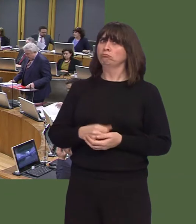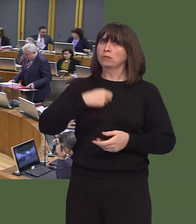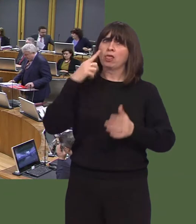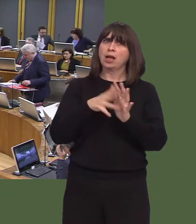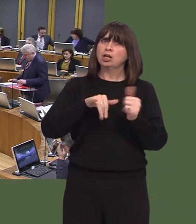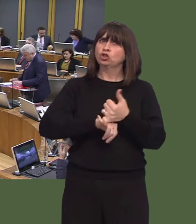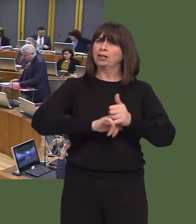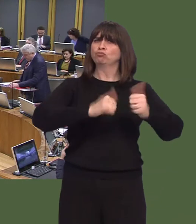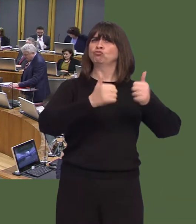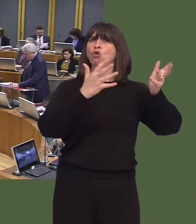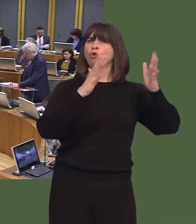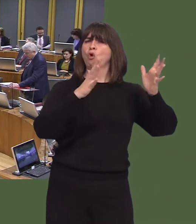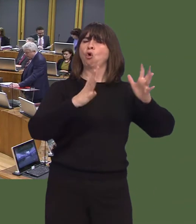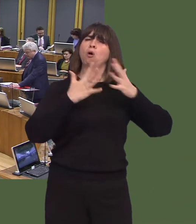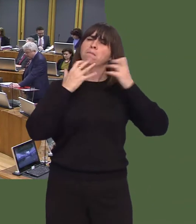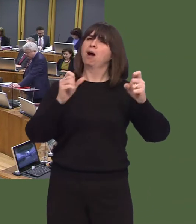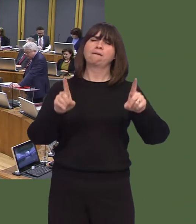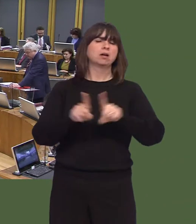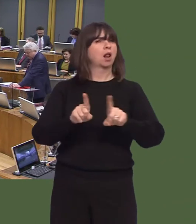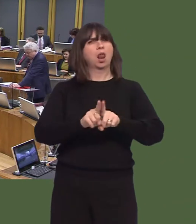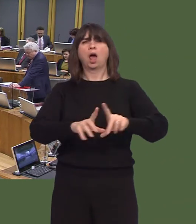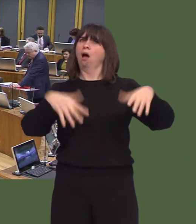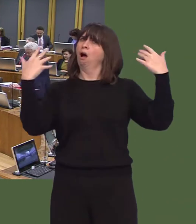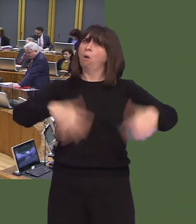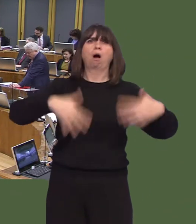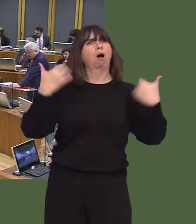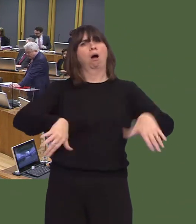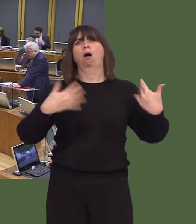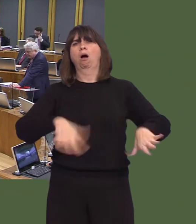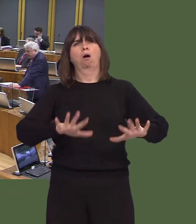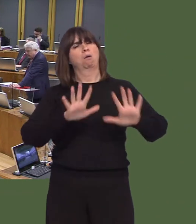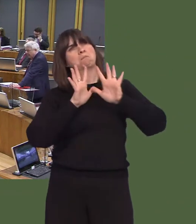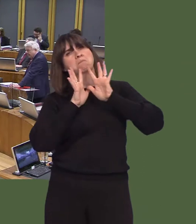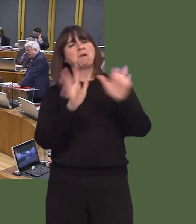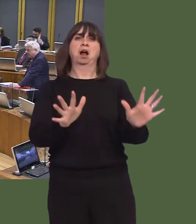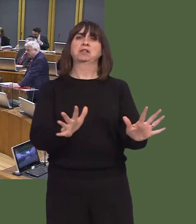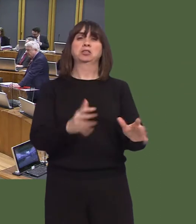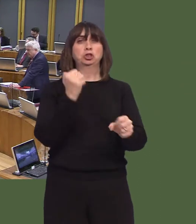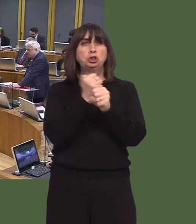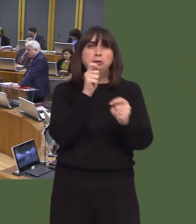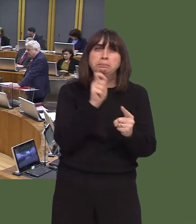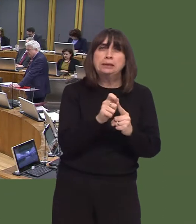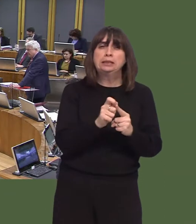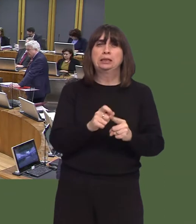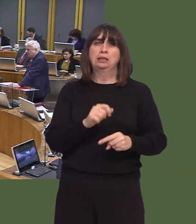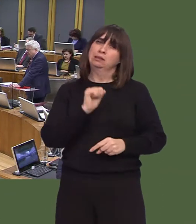I think the NHS staff have performed heroically and magnificently over the course of the winter. GPs, of course, are often in the front line.